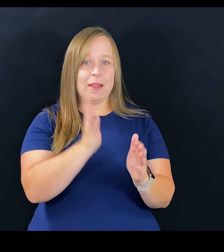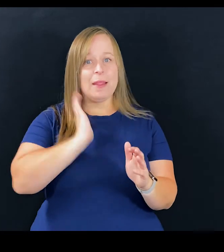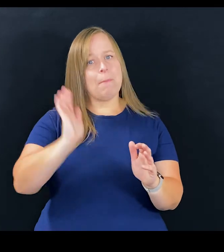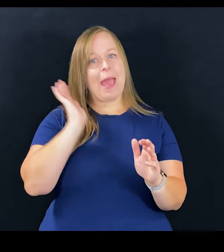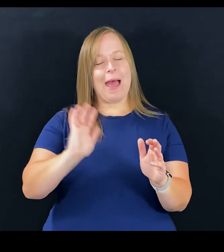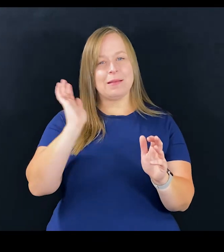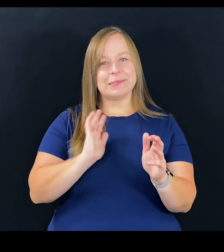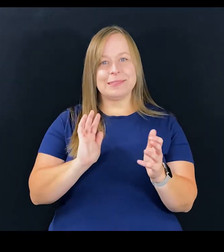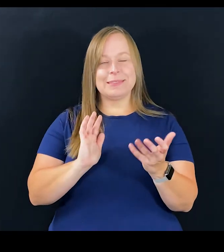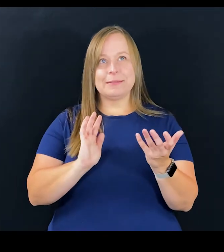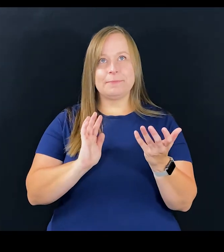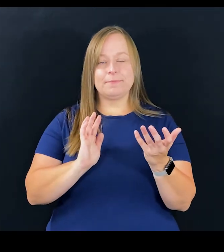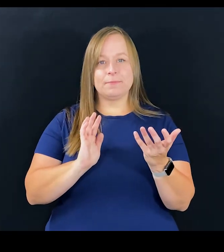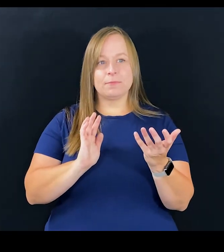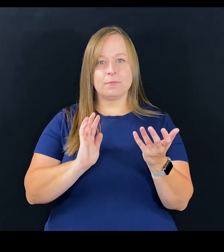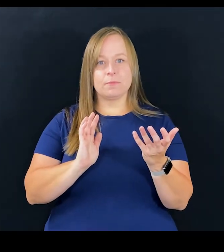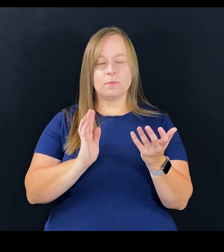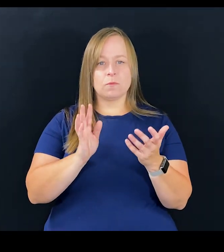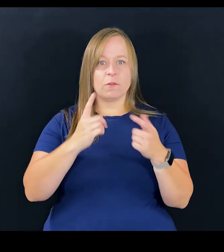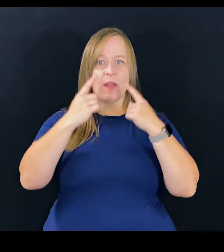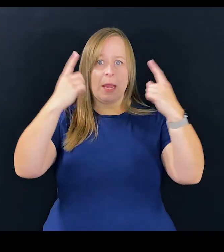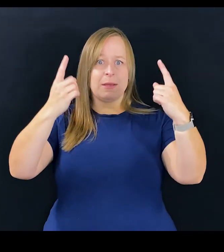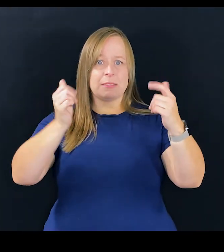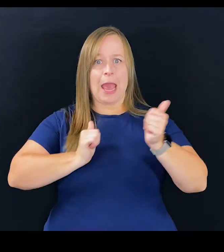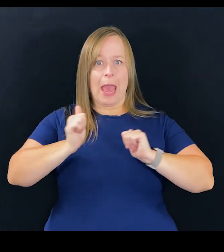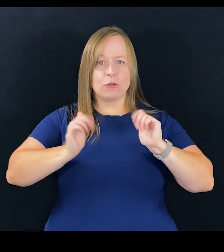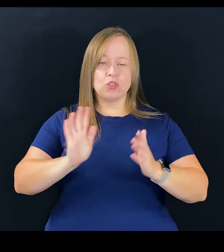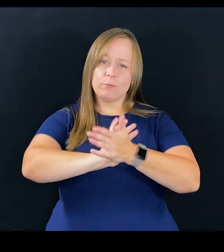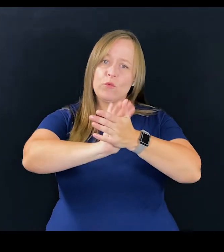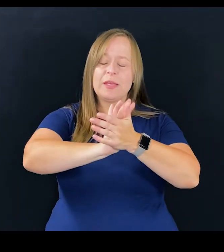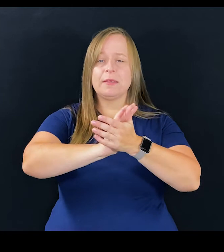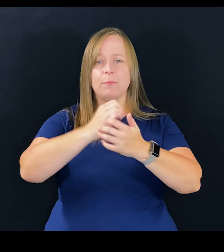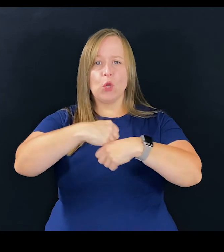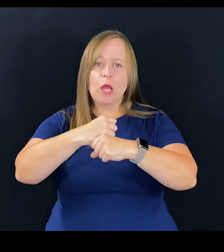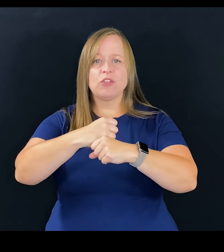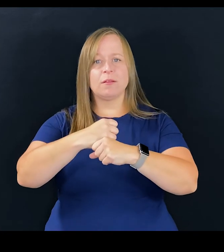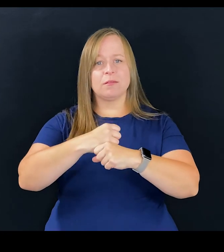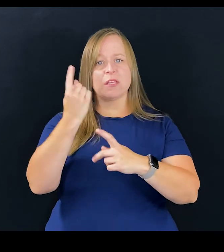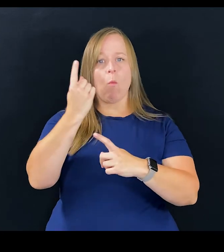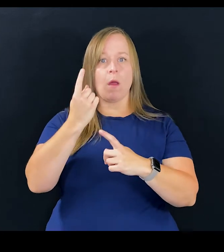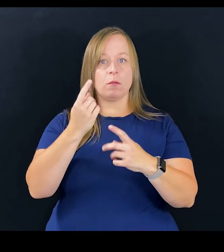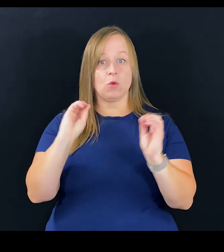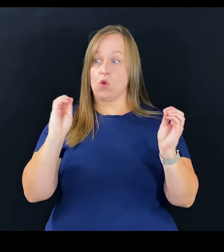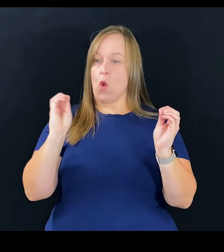in the past, there has been critically acclaimed movies and productions, because someone who doesn't have had